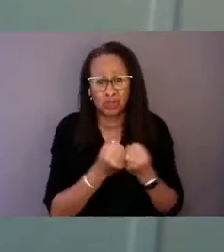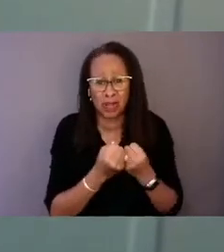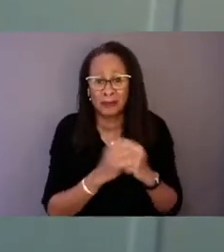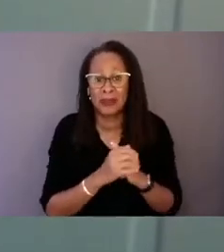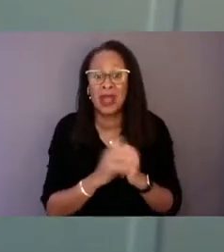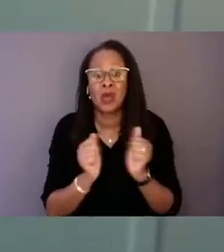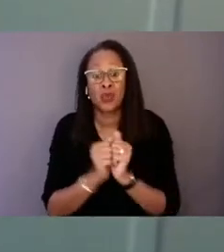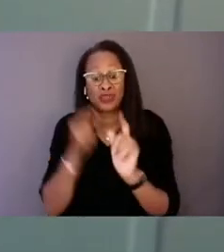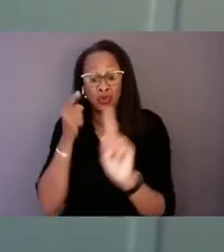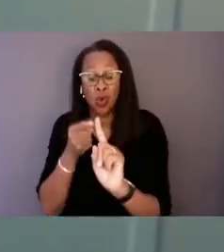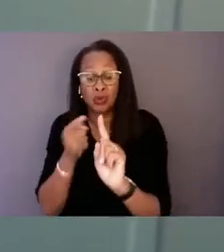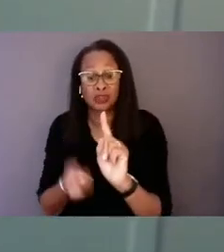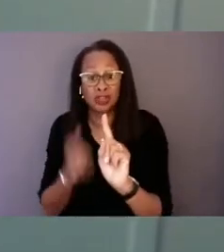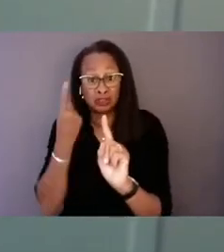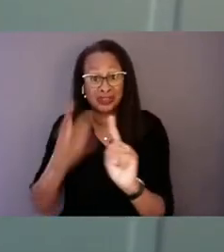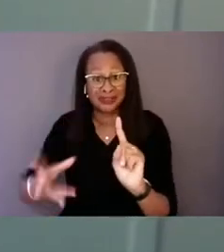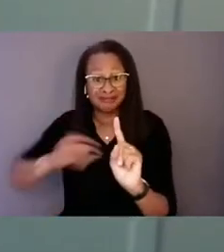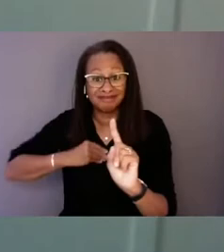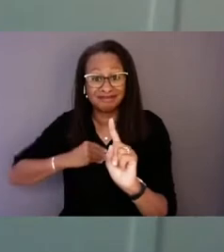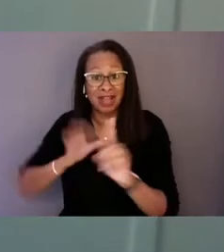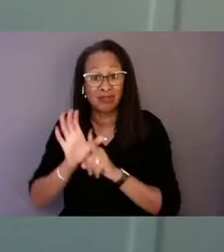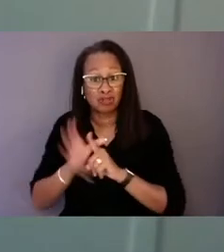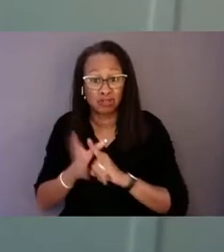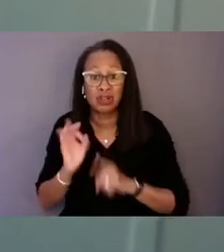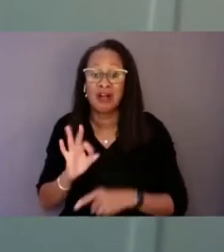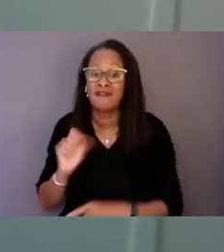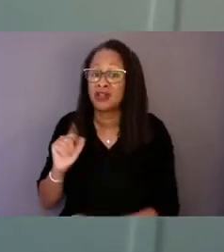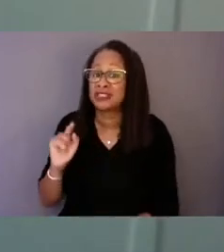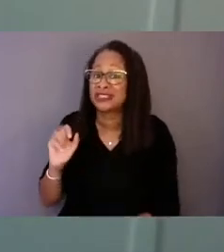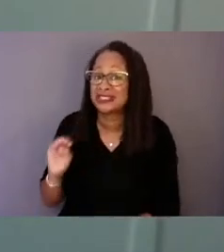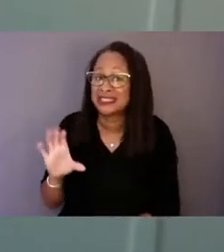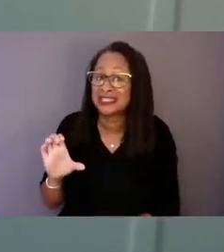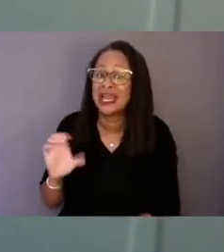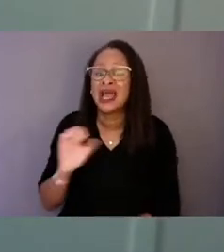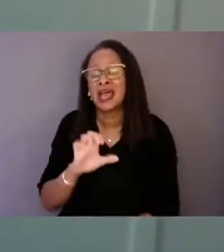the culture of autistic and other neurodiverse people.